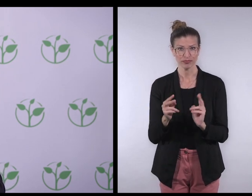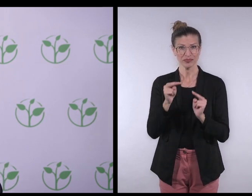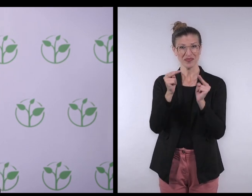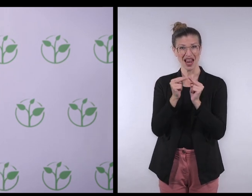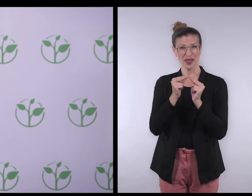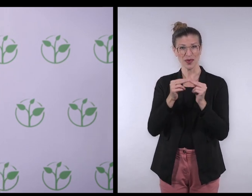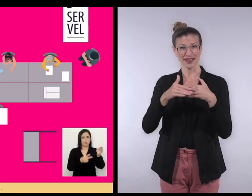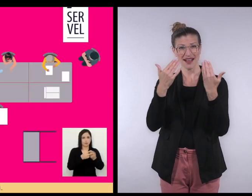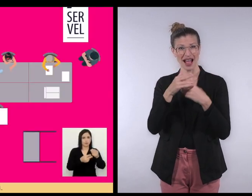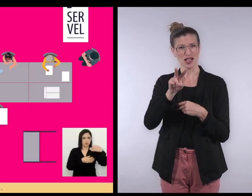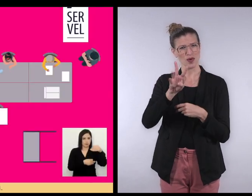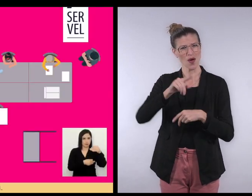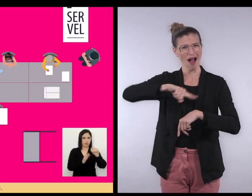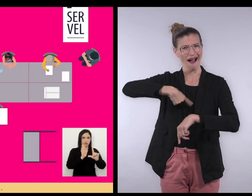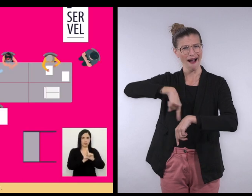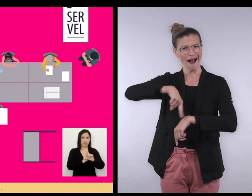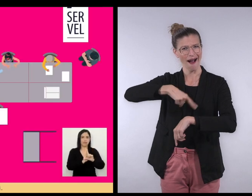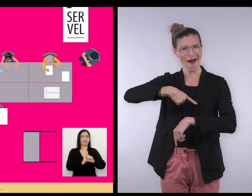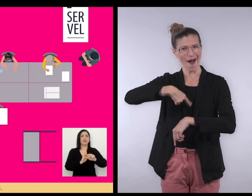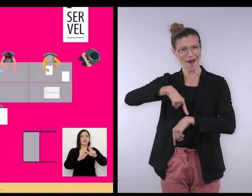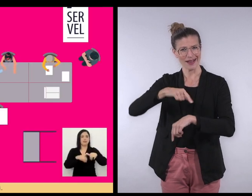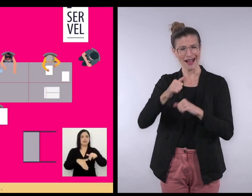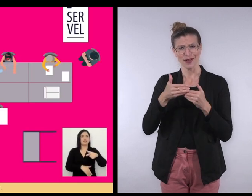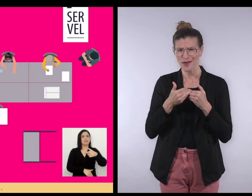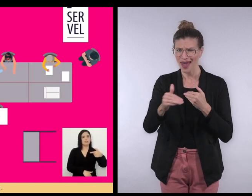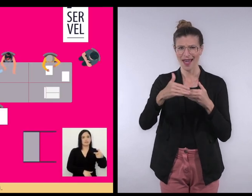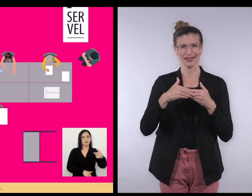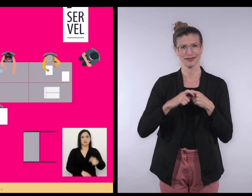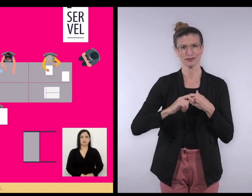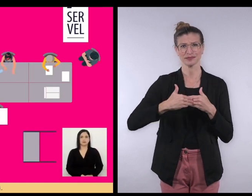And during the election day, 24 hours of the seven days of the week.